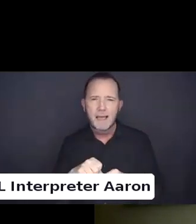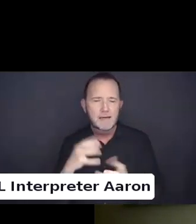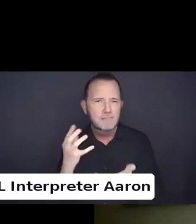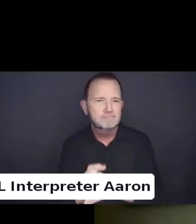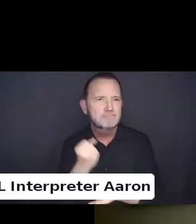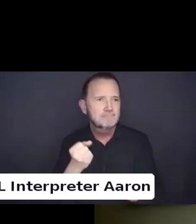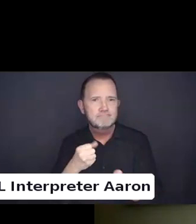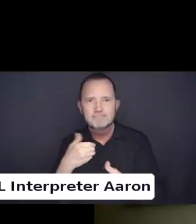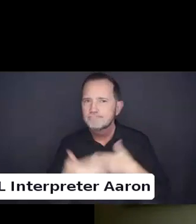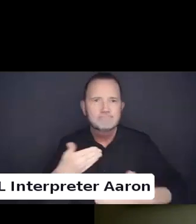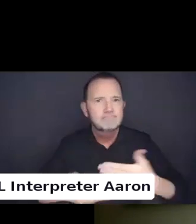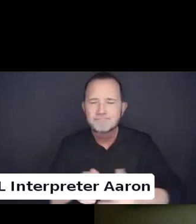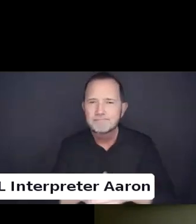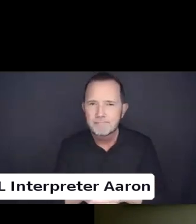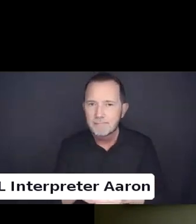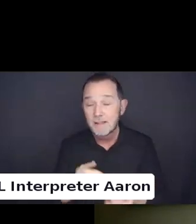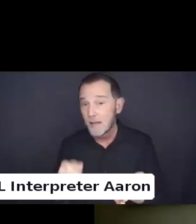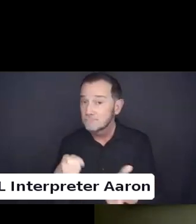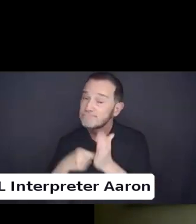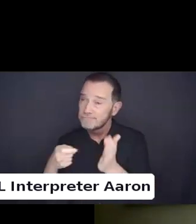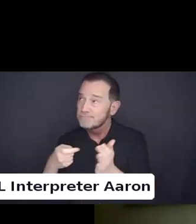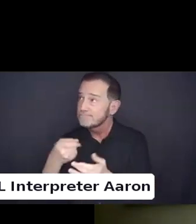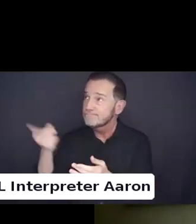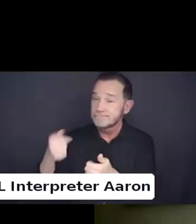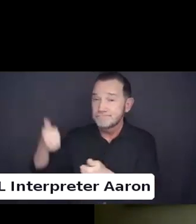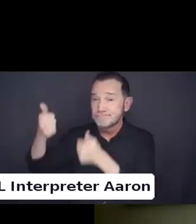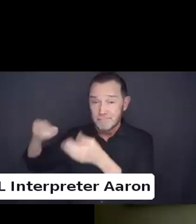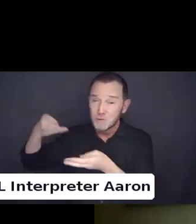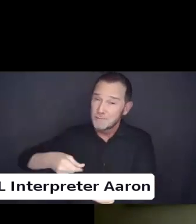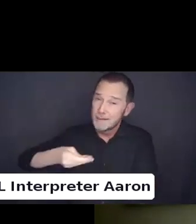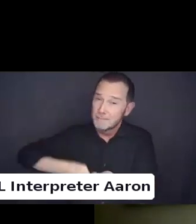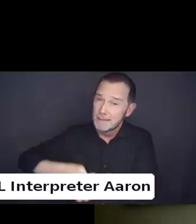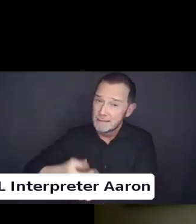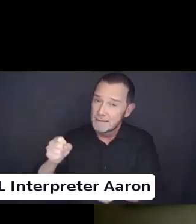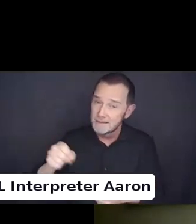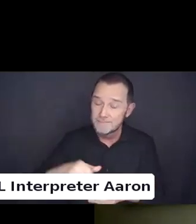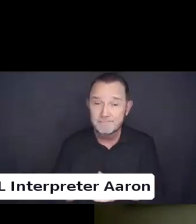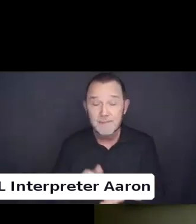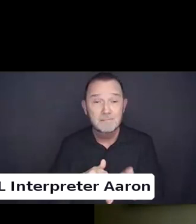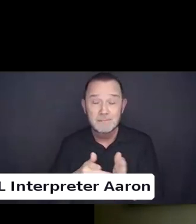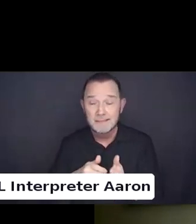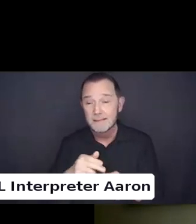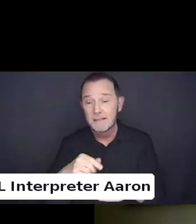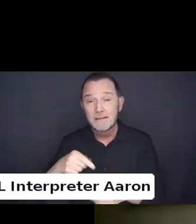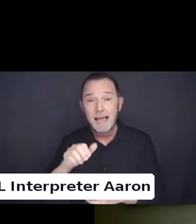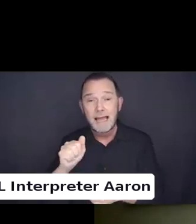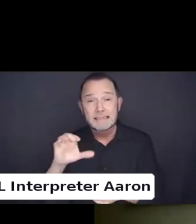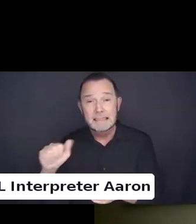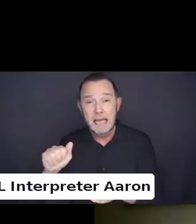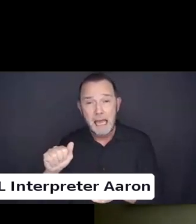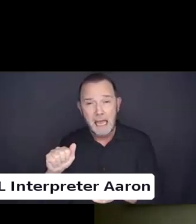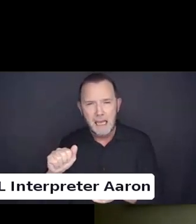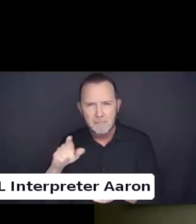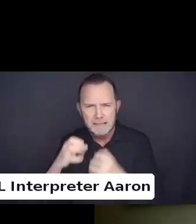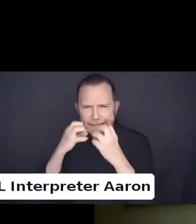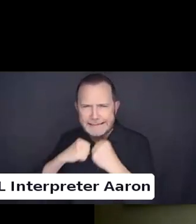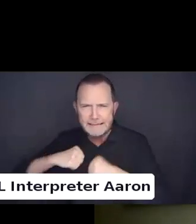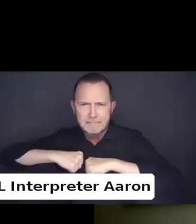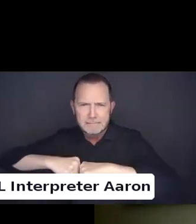And that means defending the affordable care act and making sure that people can have insurance.